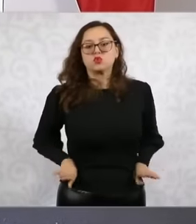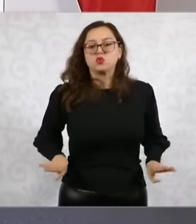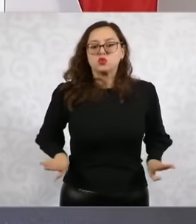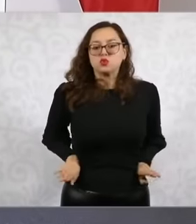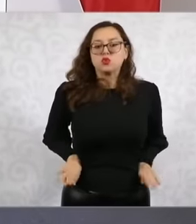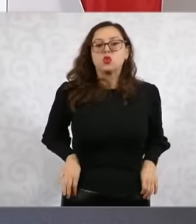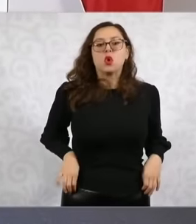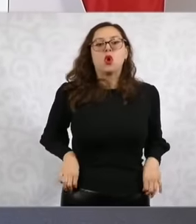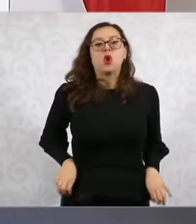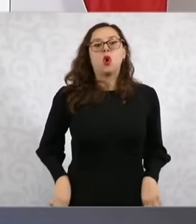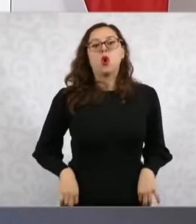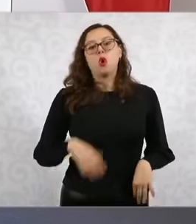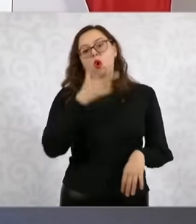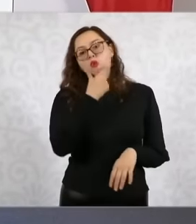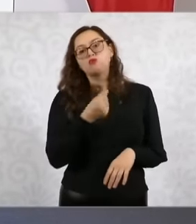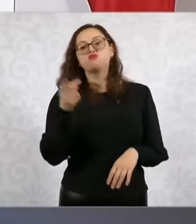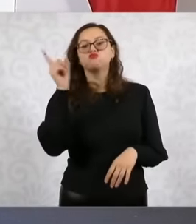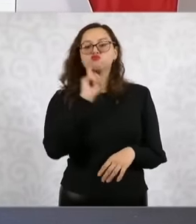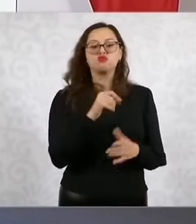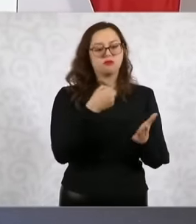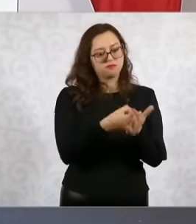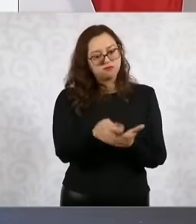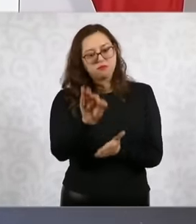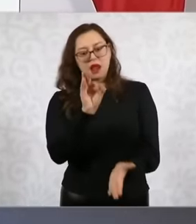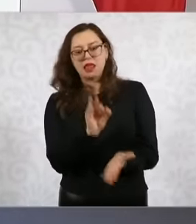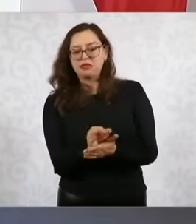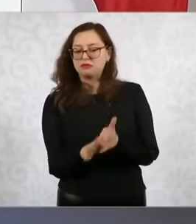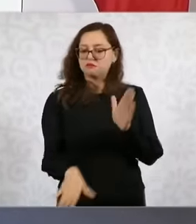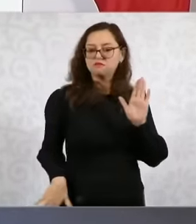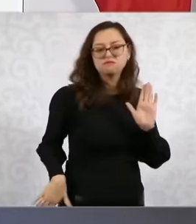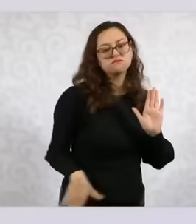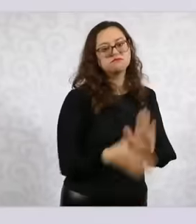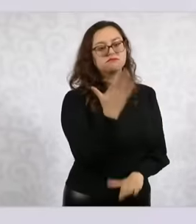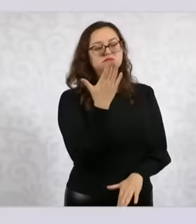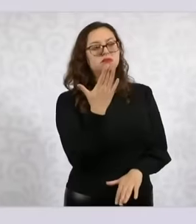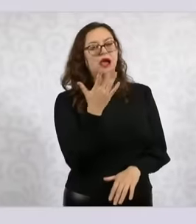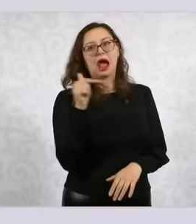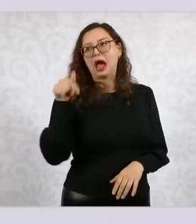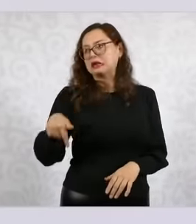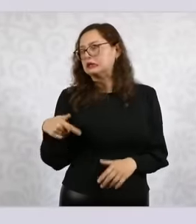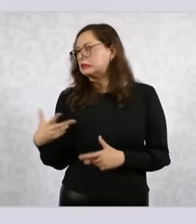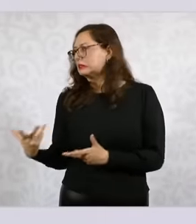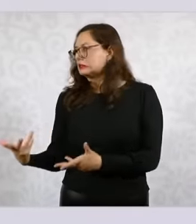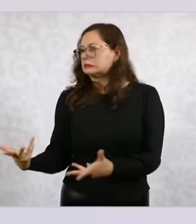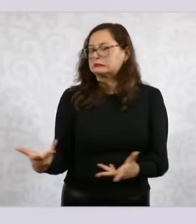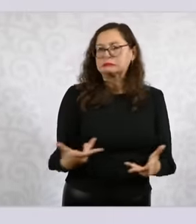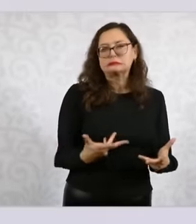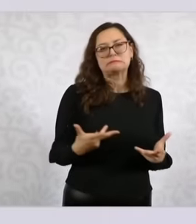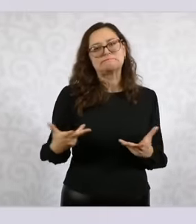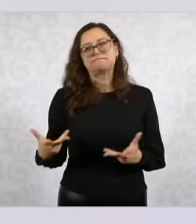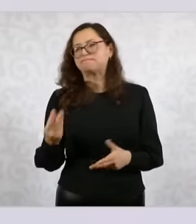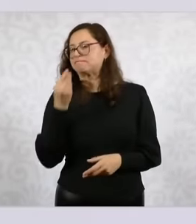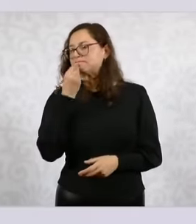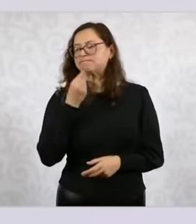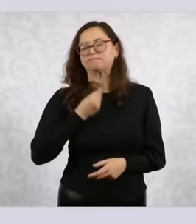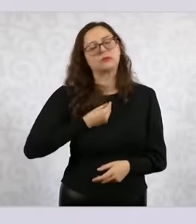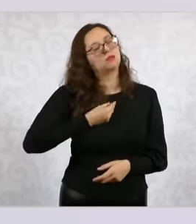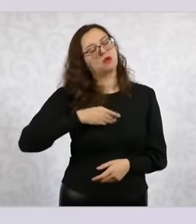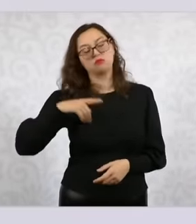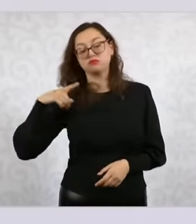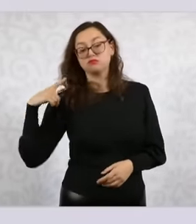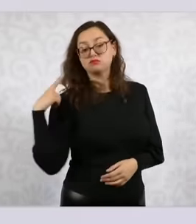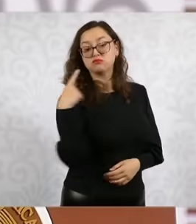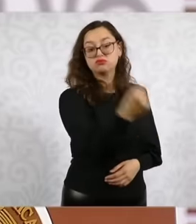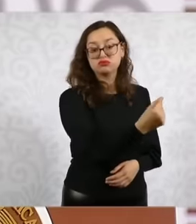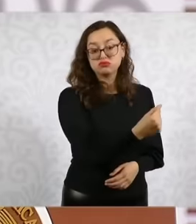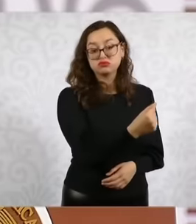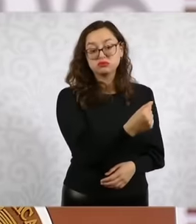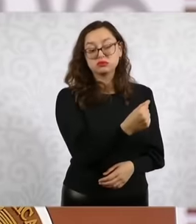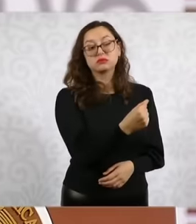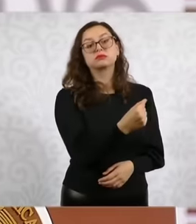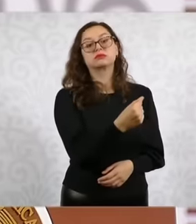left our country looking for a future that they could not find in Mexico and who remain close